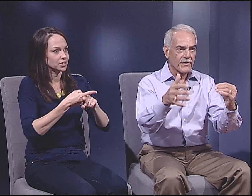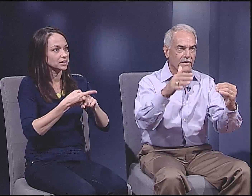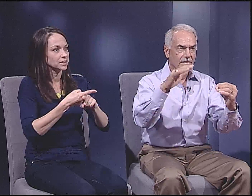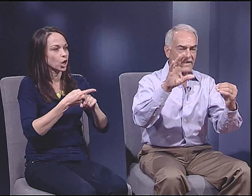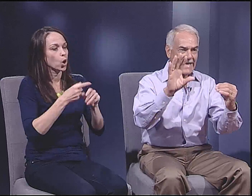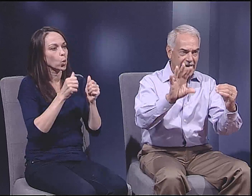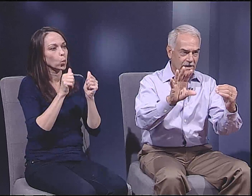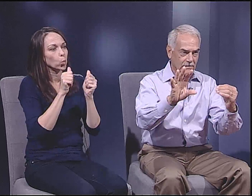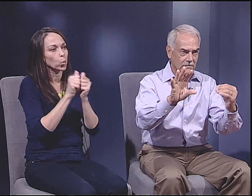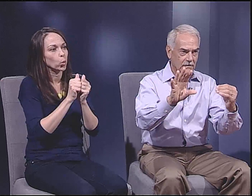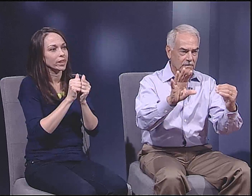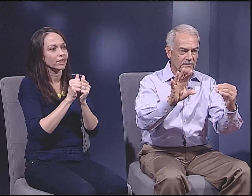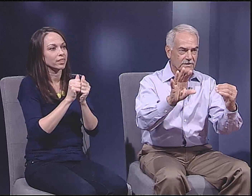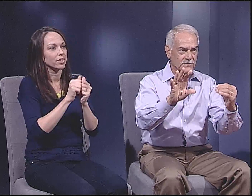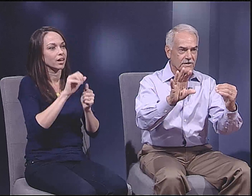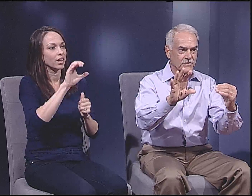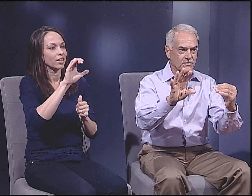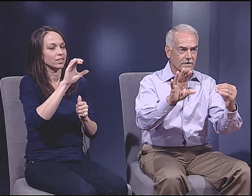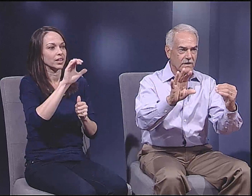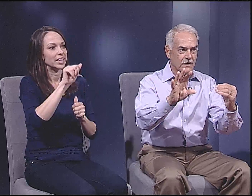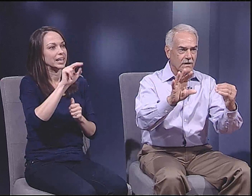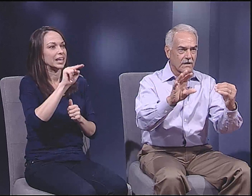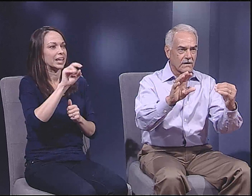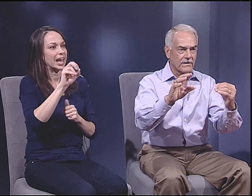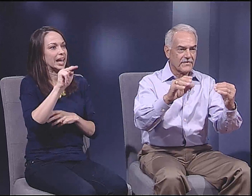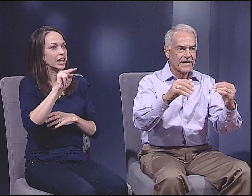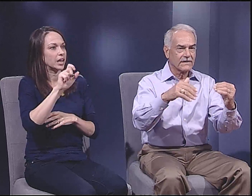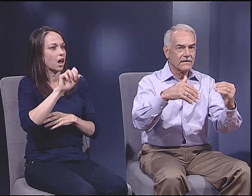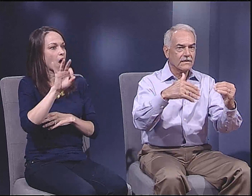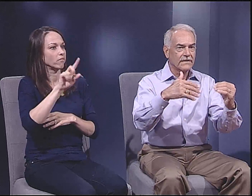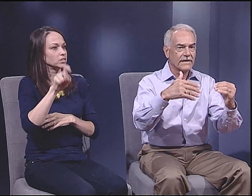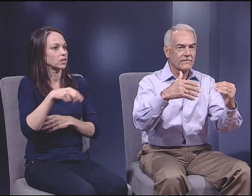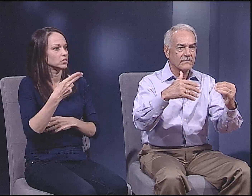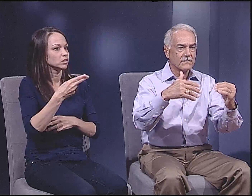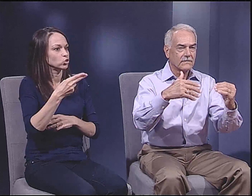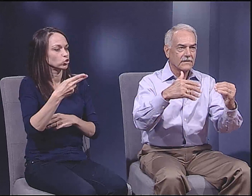that conflicts with the canon of Texas history,